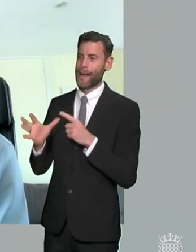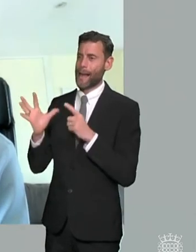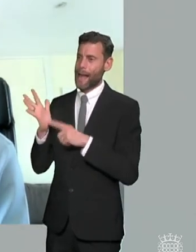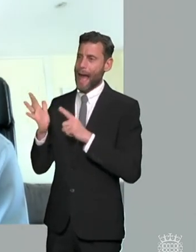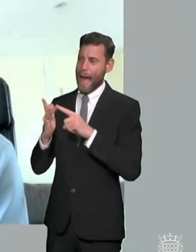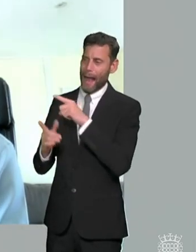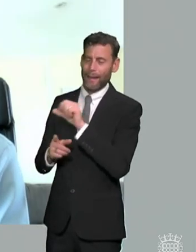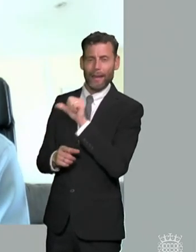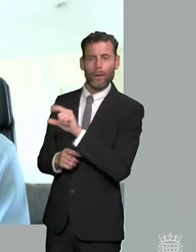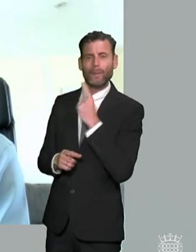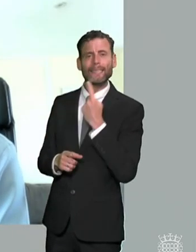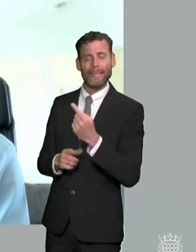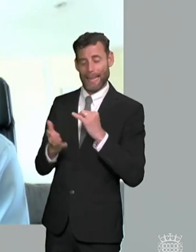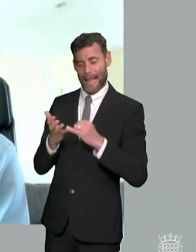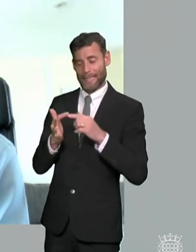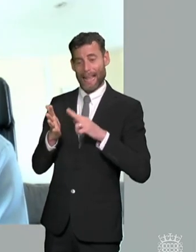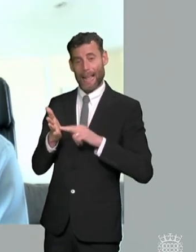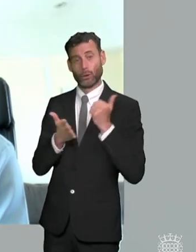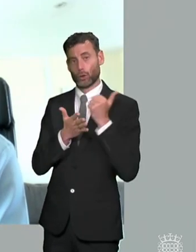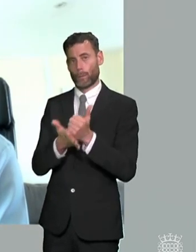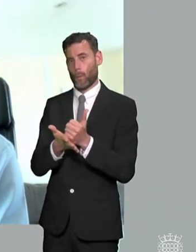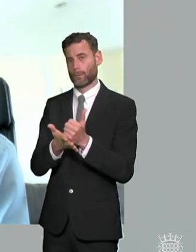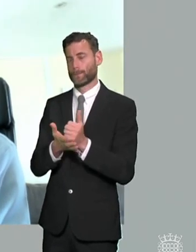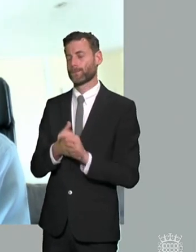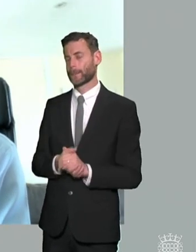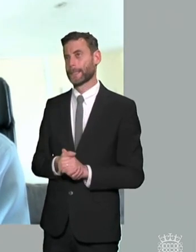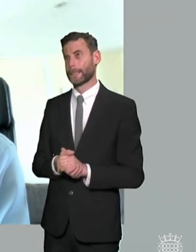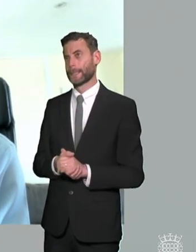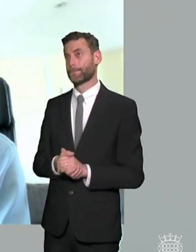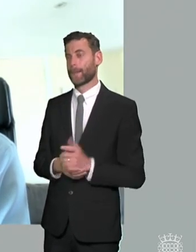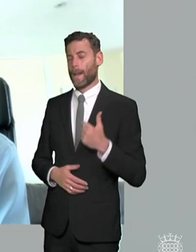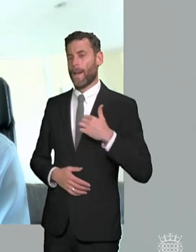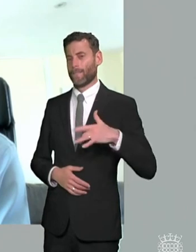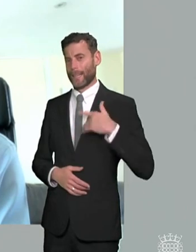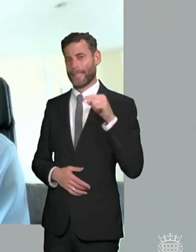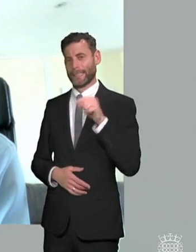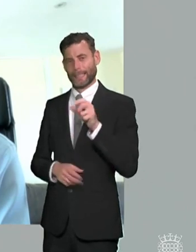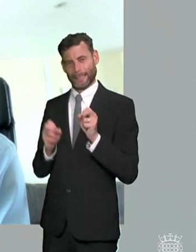particularly around the sdn supports i think that's where the system really has broken down